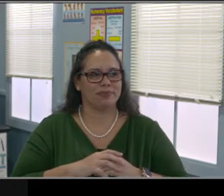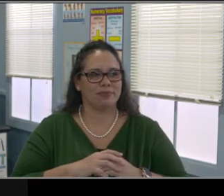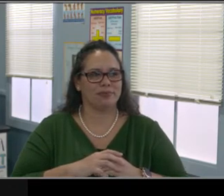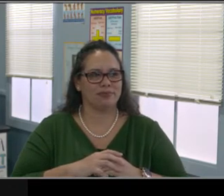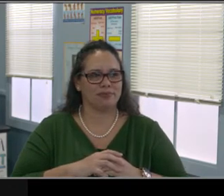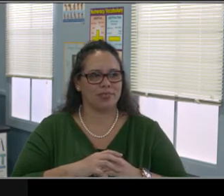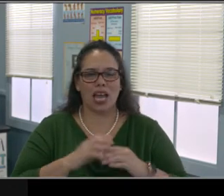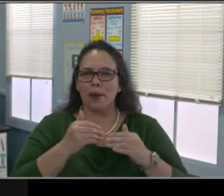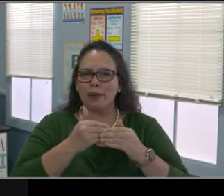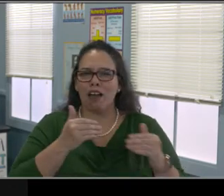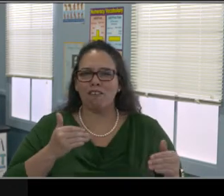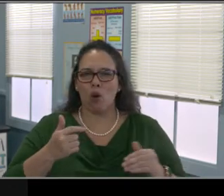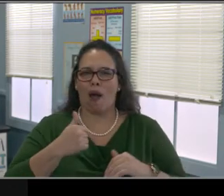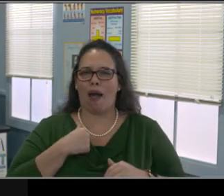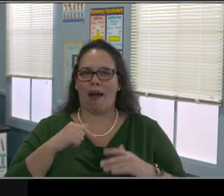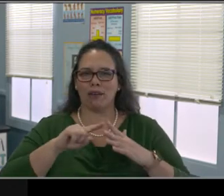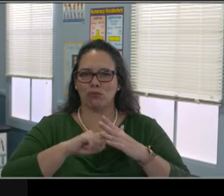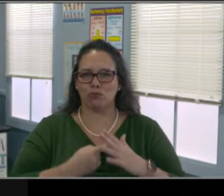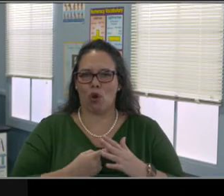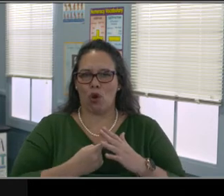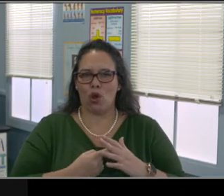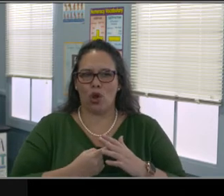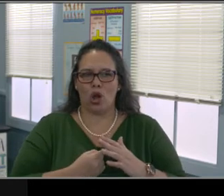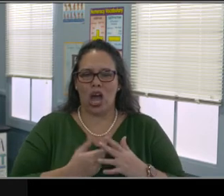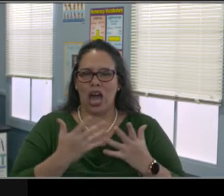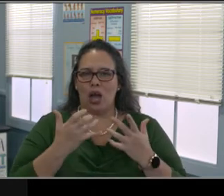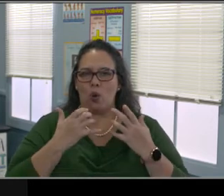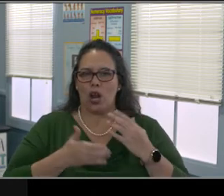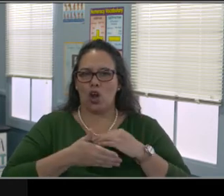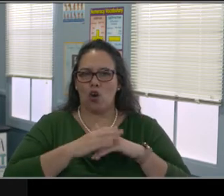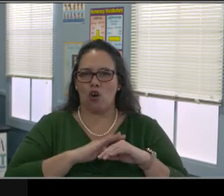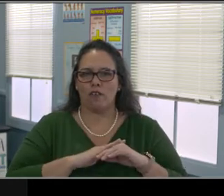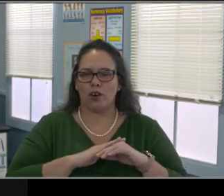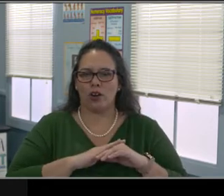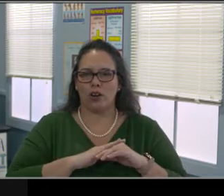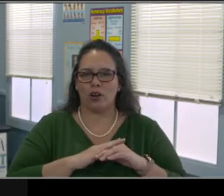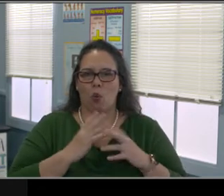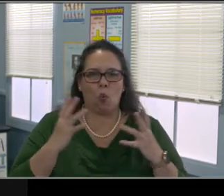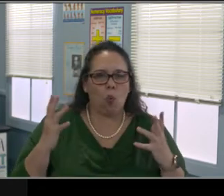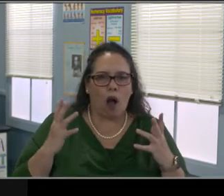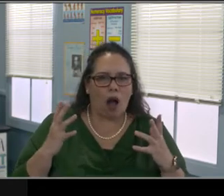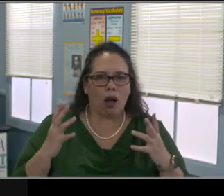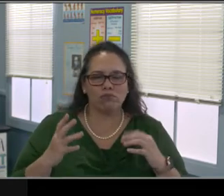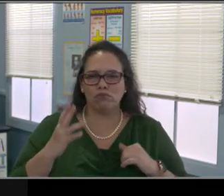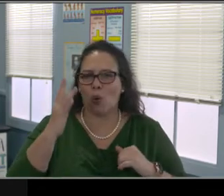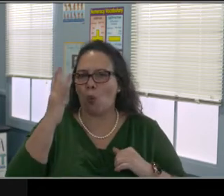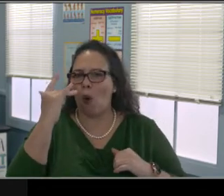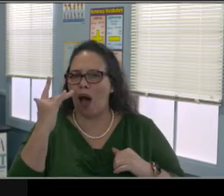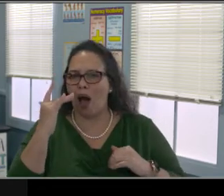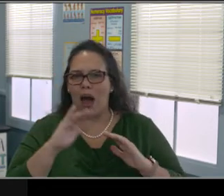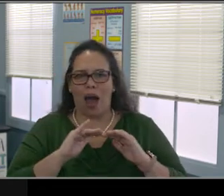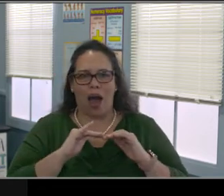So it required IEP teams to discuss it for Districts to put the paperwork into the IEP